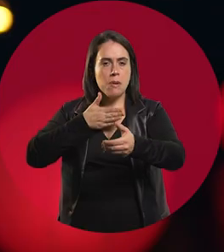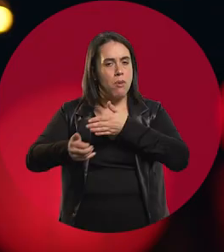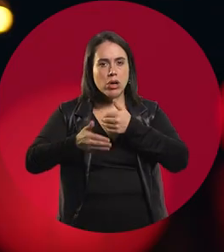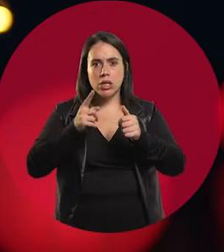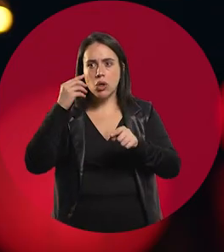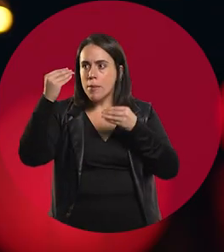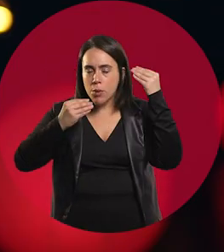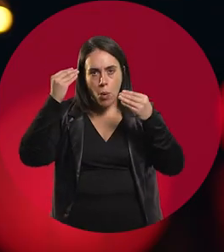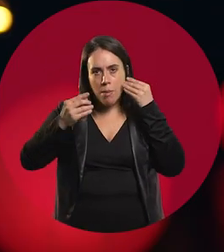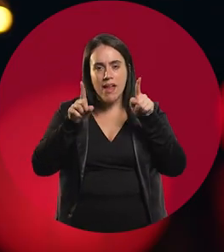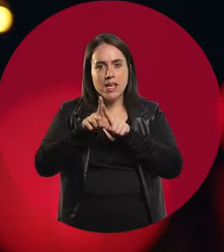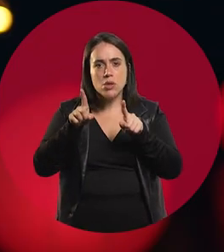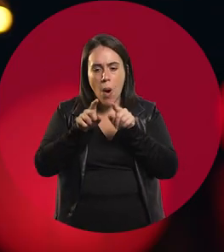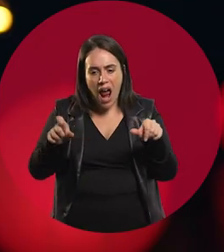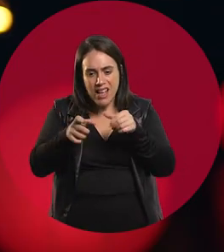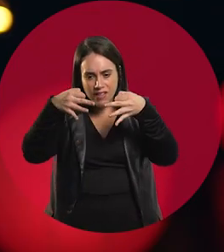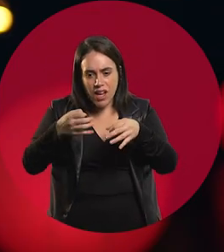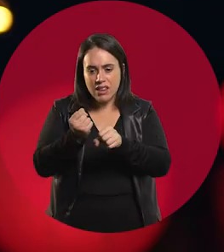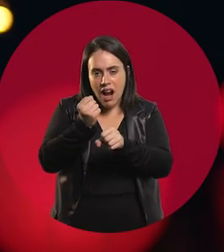And you are evaluated for your technique.